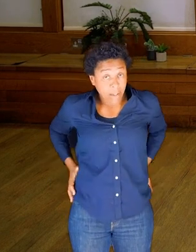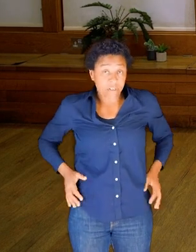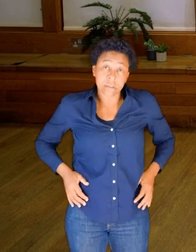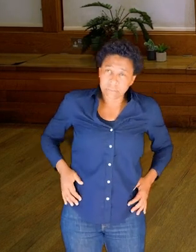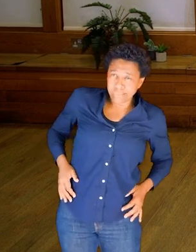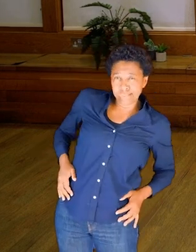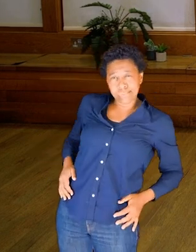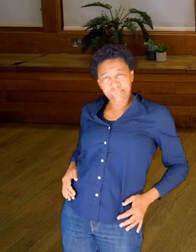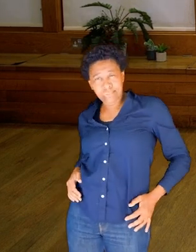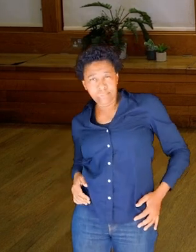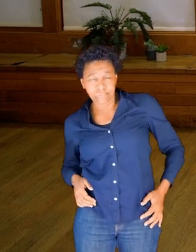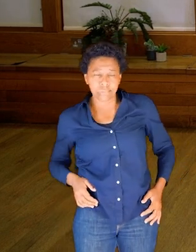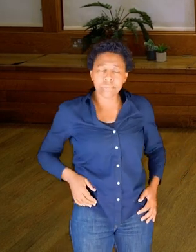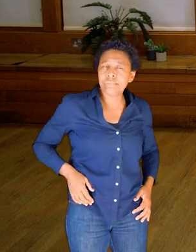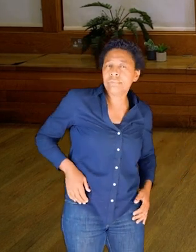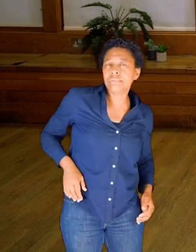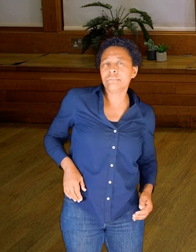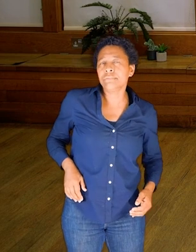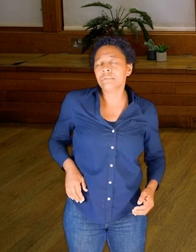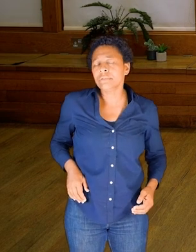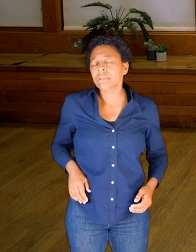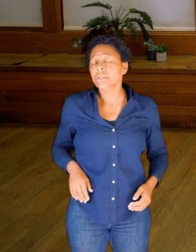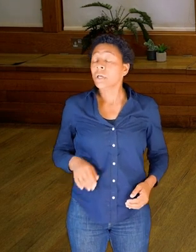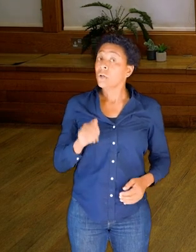the dome on the top of the head and the bowl of the pelvis